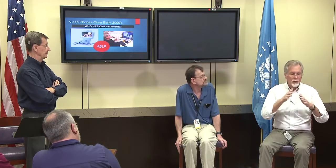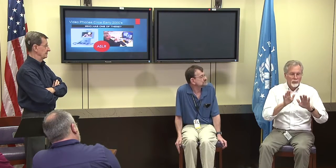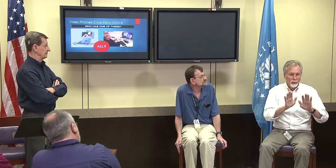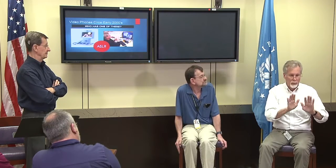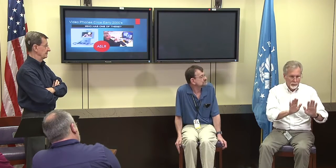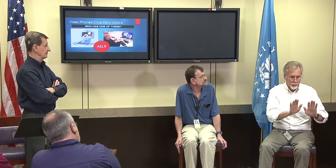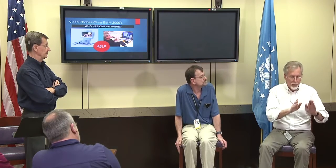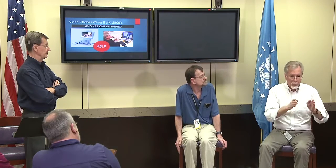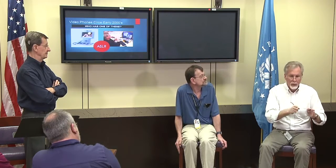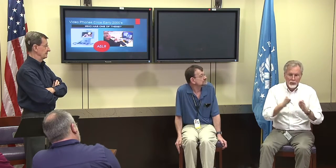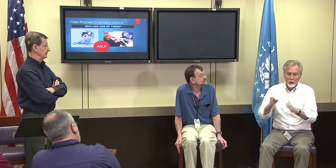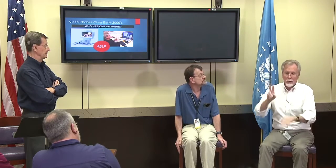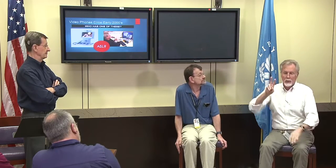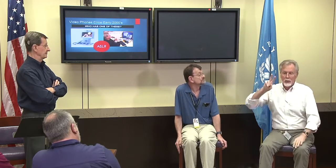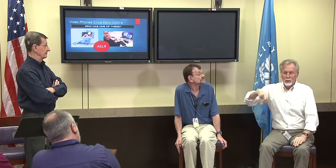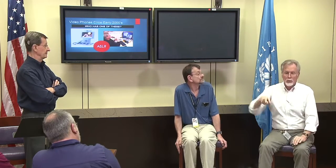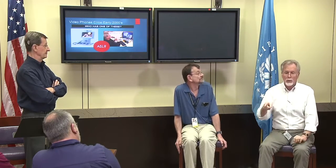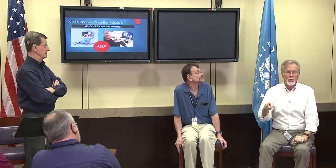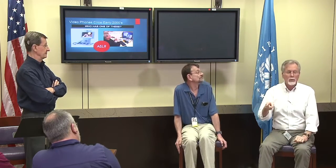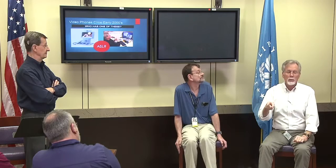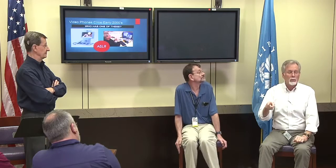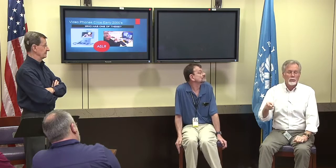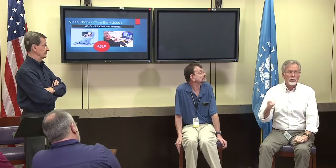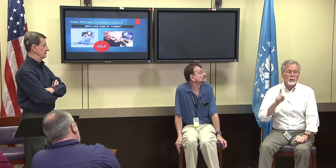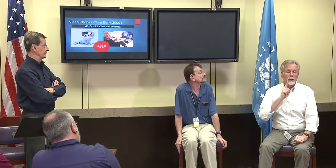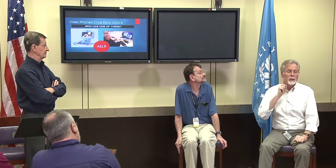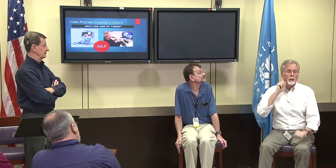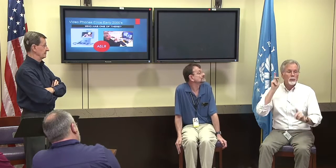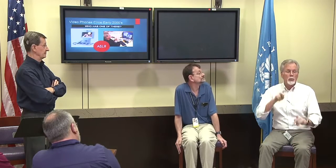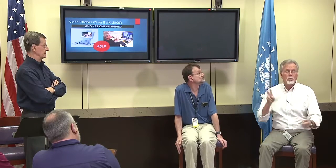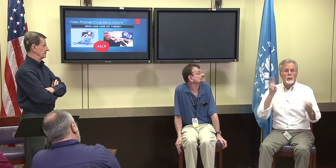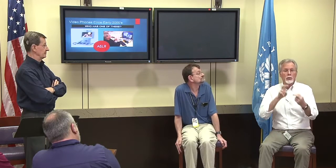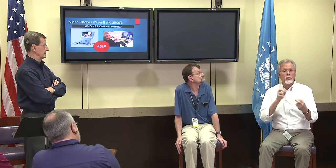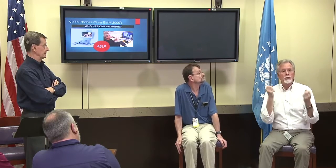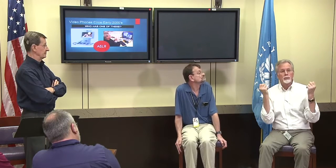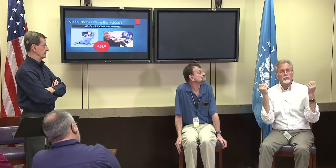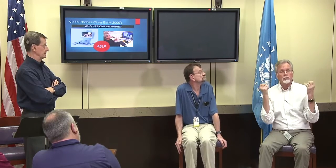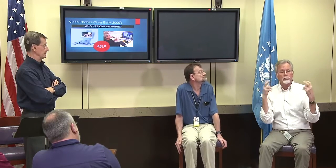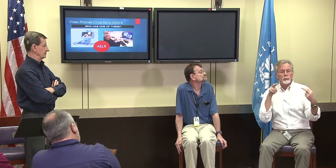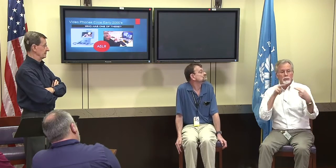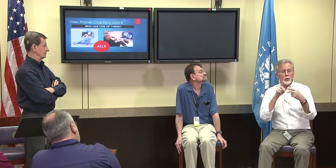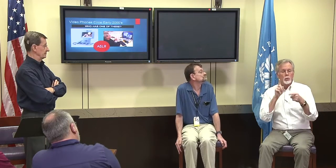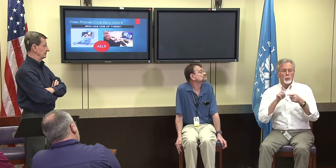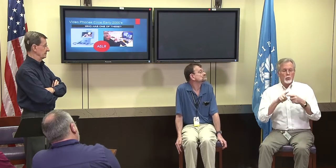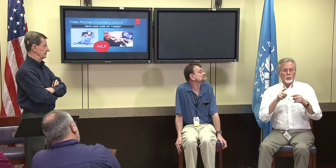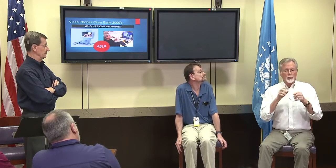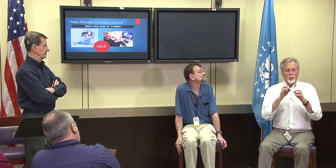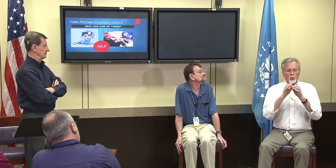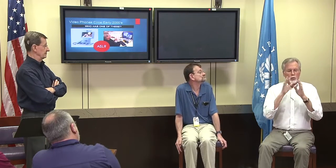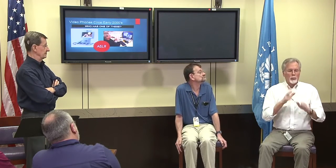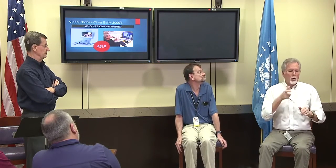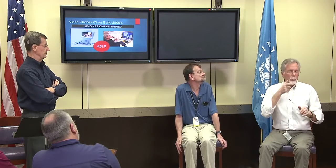The hearing person was having to wait for often the deaf person to get the message typed them and interpreted themselves